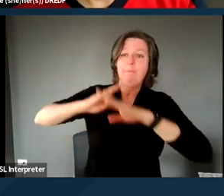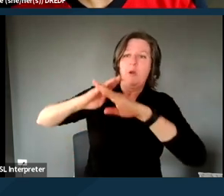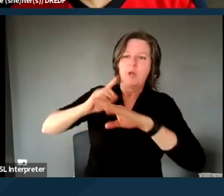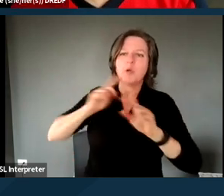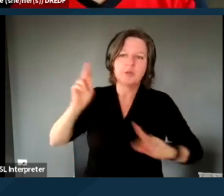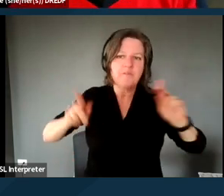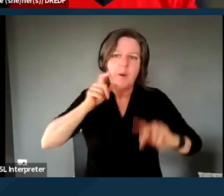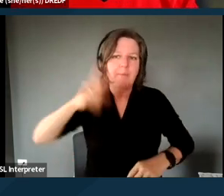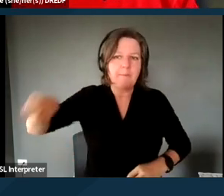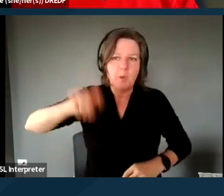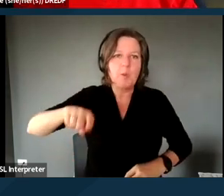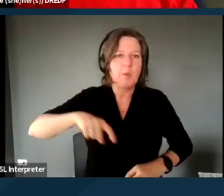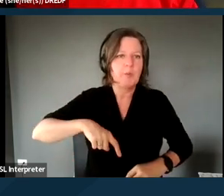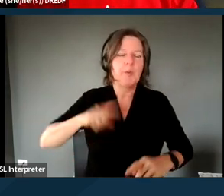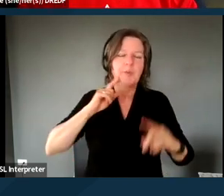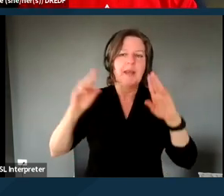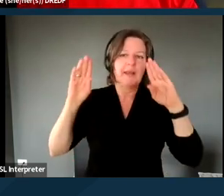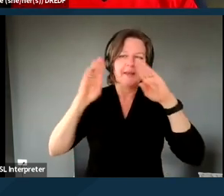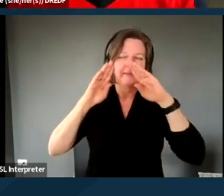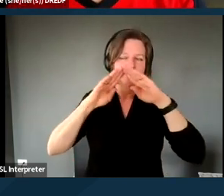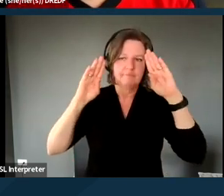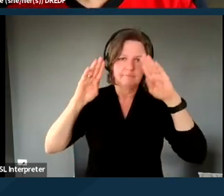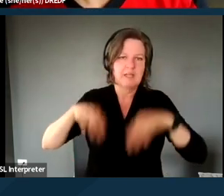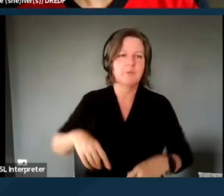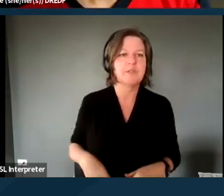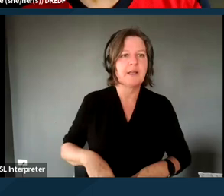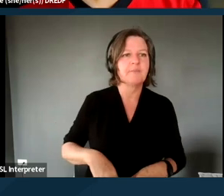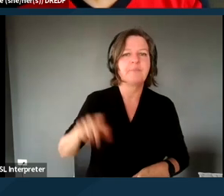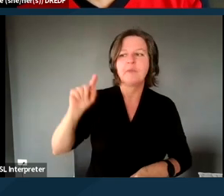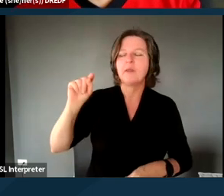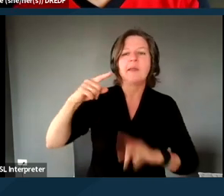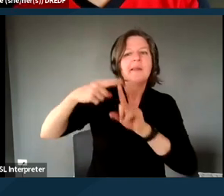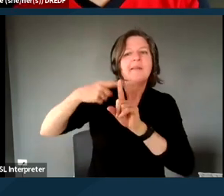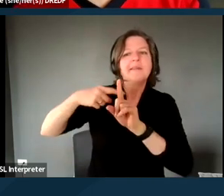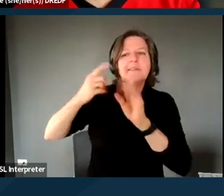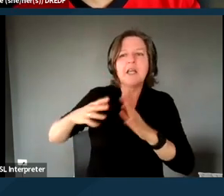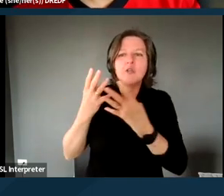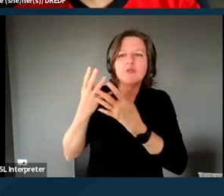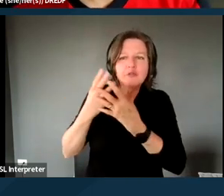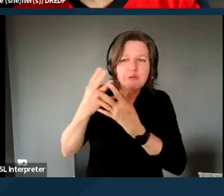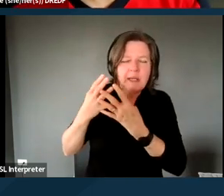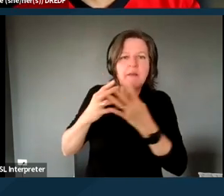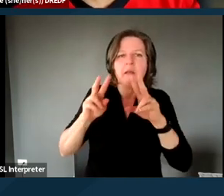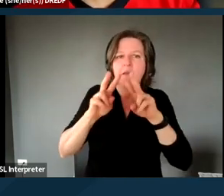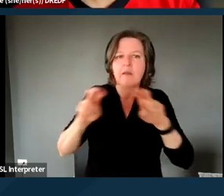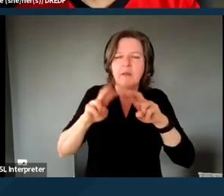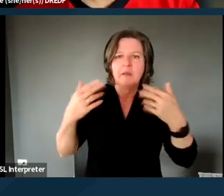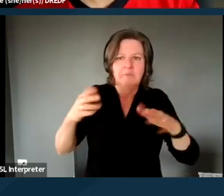A tenant screening and assessment, and this raises a lot of issues. I think it's hard for clients to even know sometimes